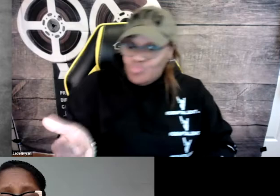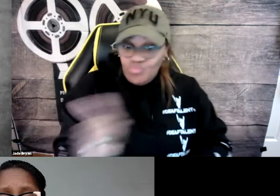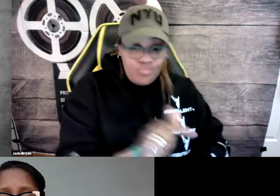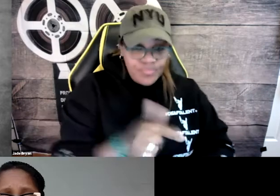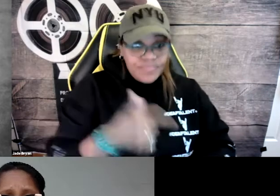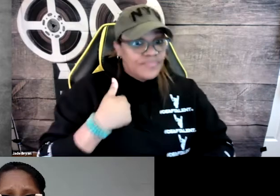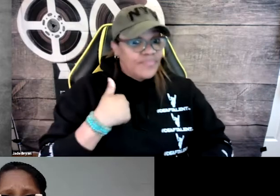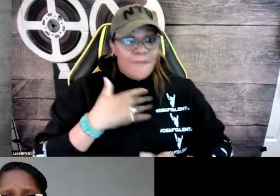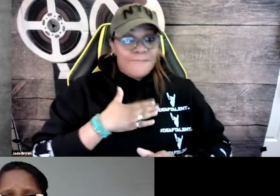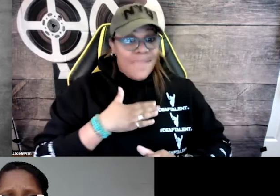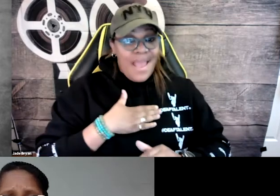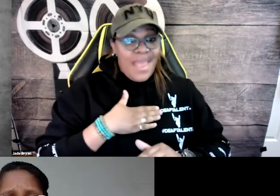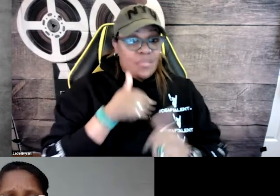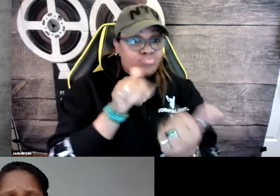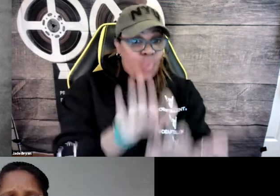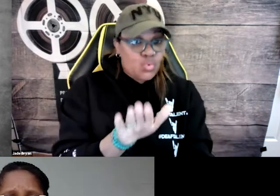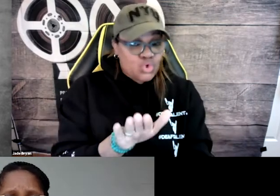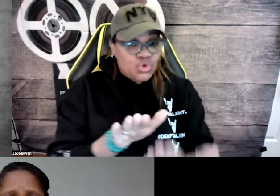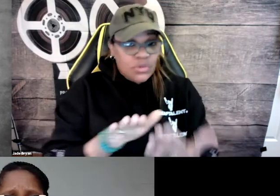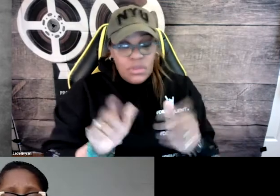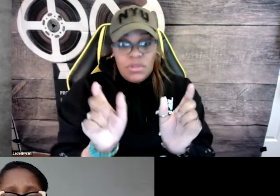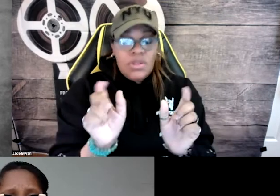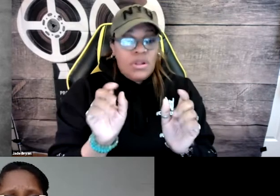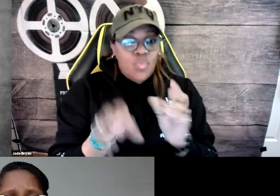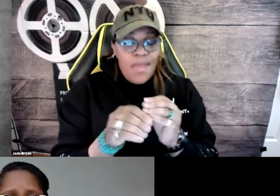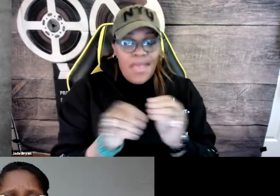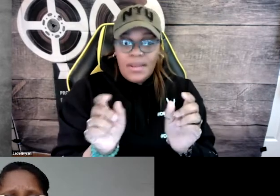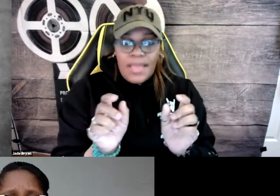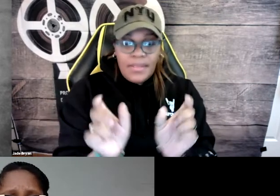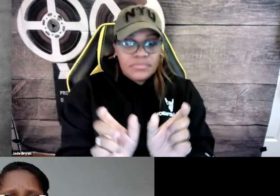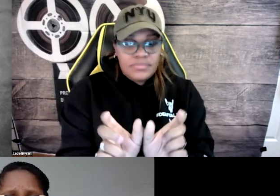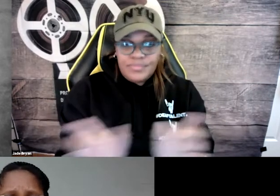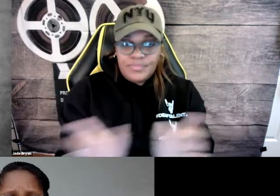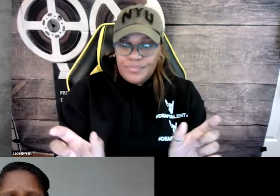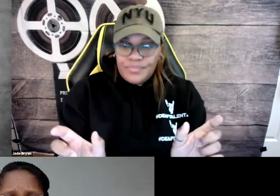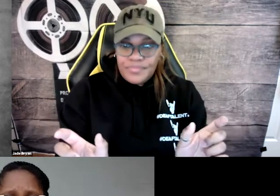if there's a dialogue between two people in a scene, my approach is that